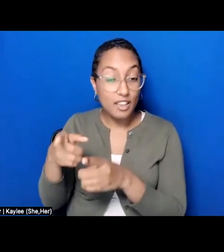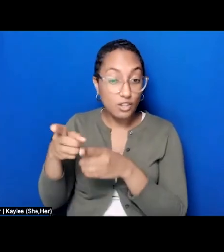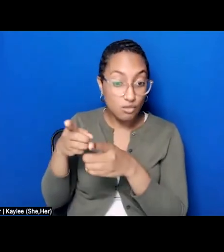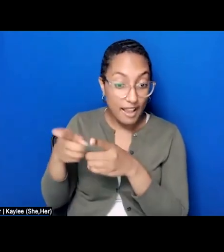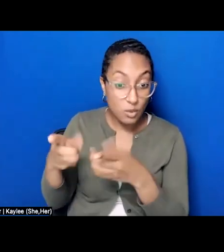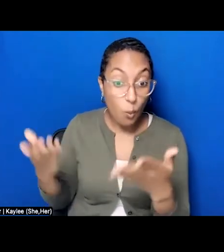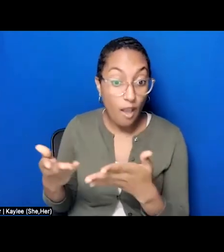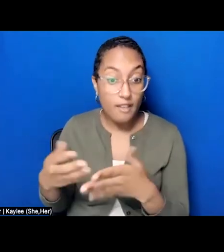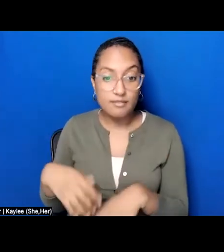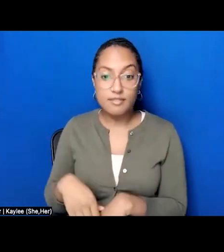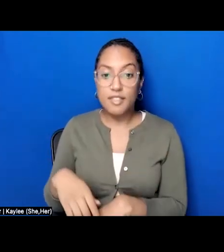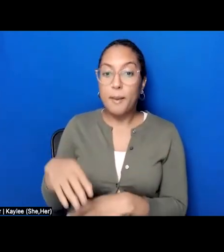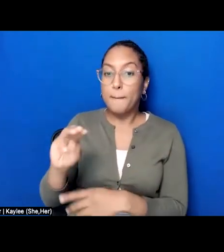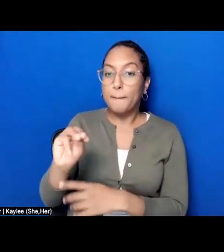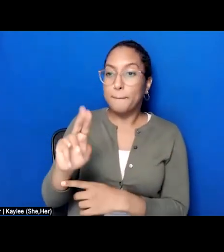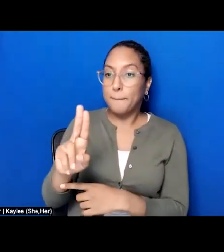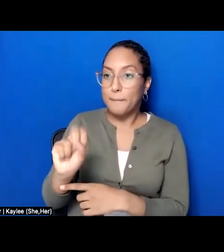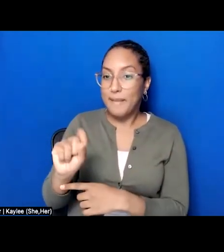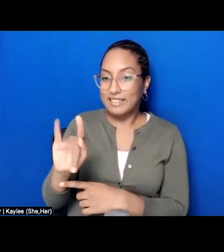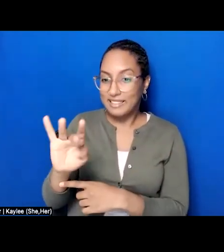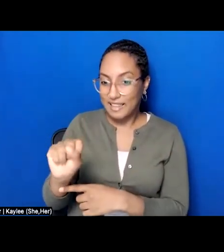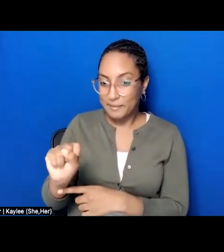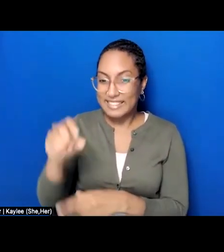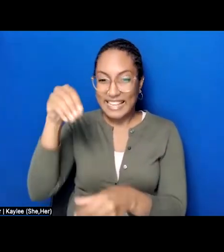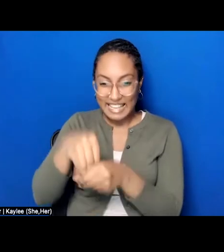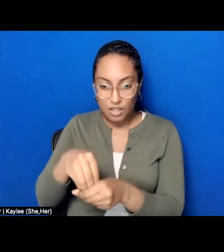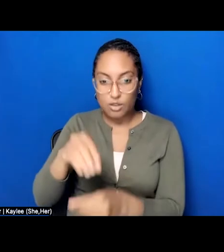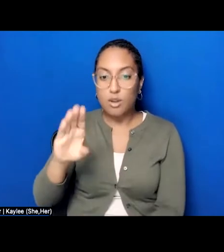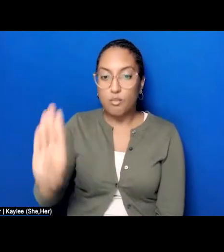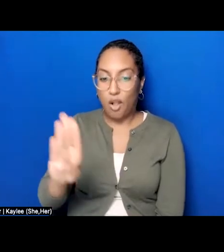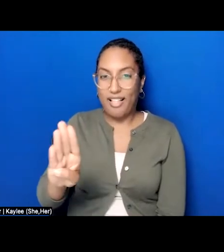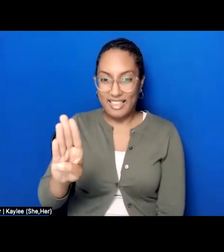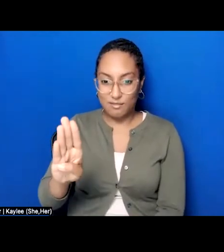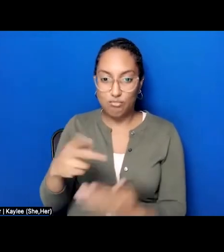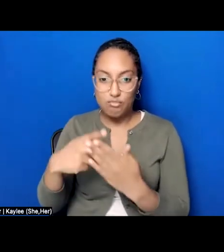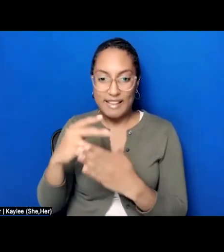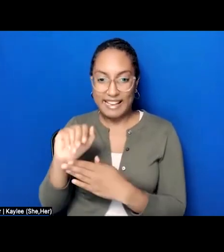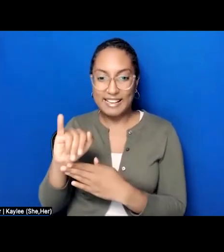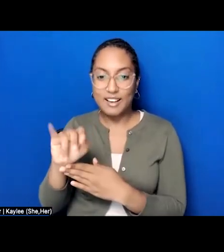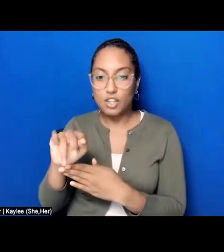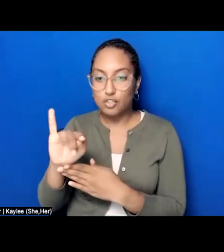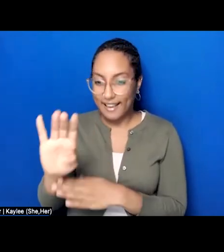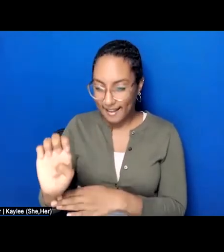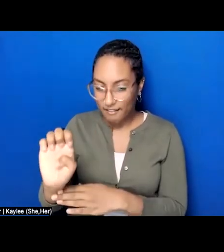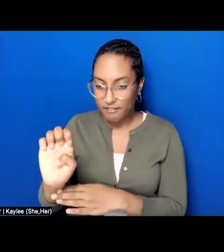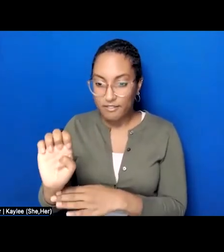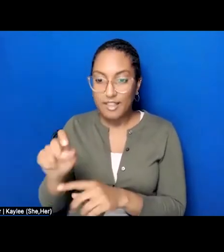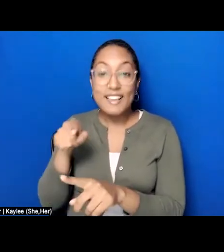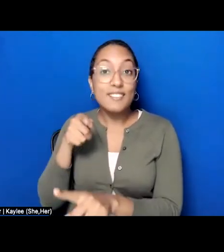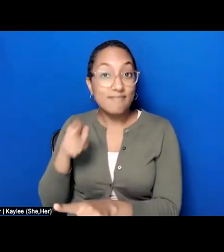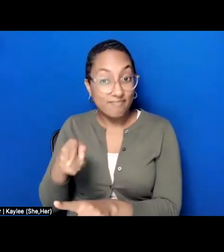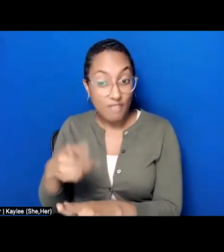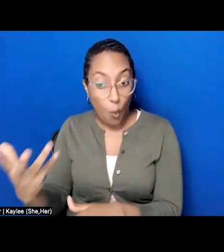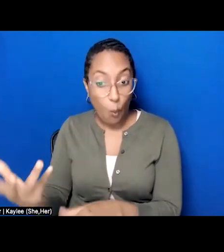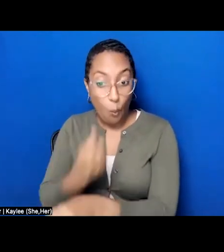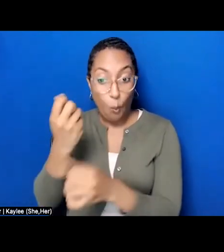which was recipient to the 2021 Special Jury Social Justice Prize from the GLAMi Awards